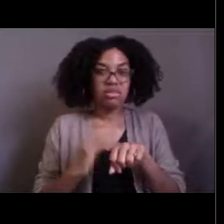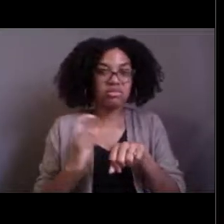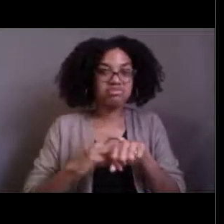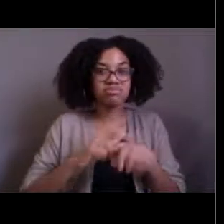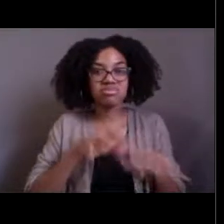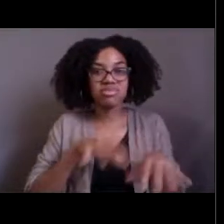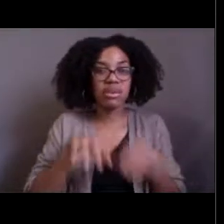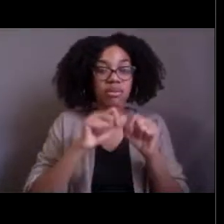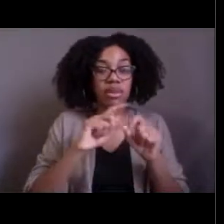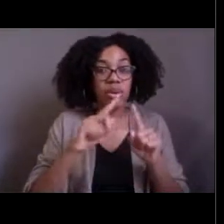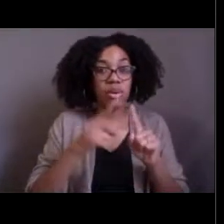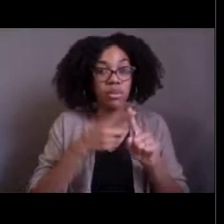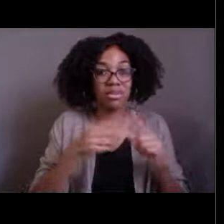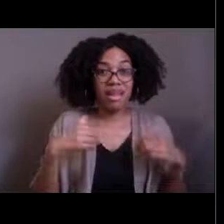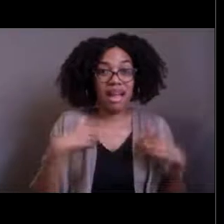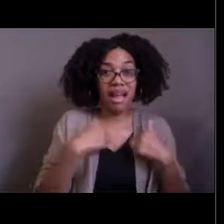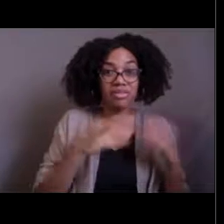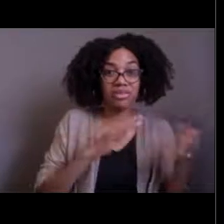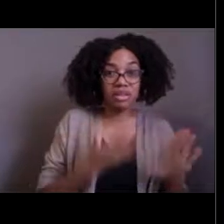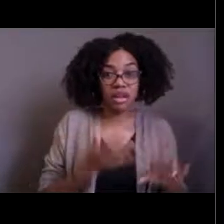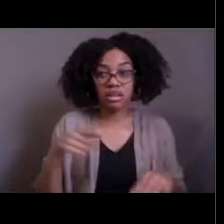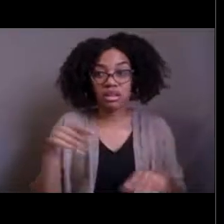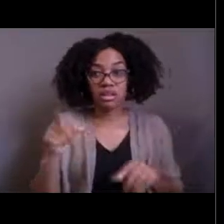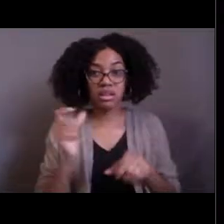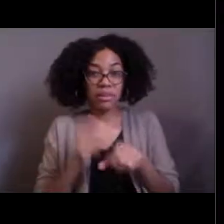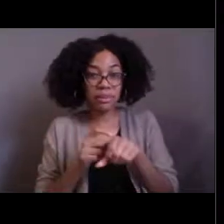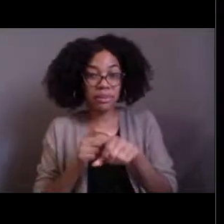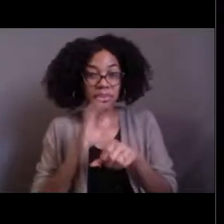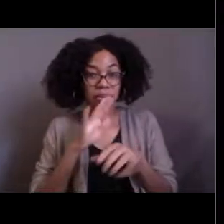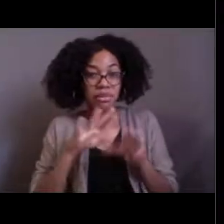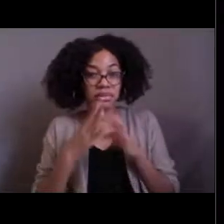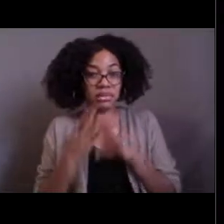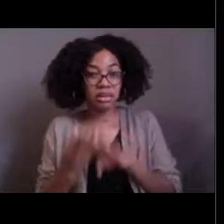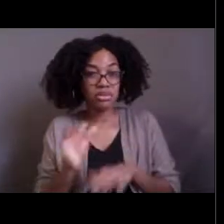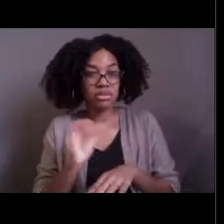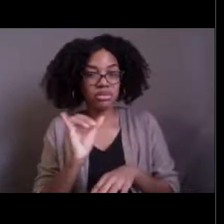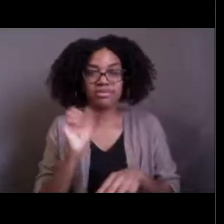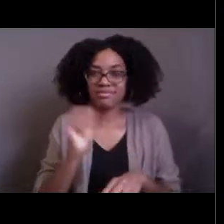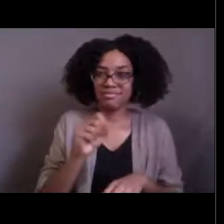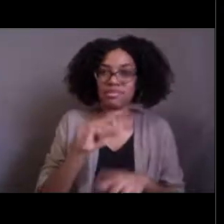Usually yes, that's what happens. So the host dies and the parasite whose main goal is